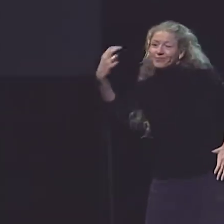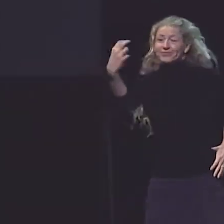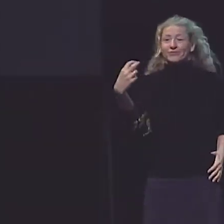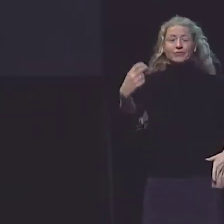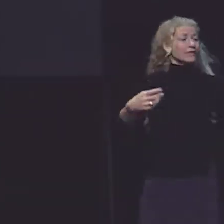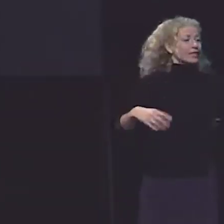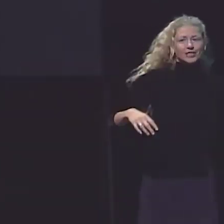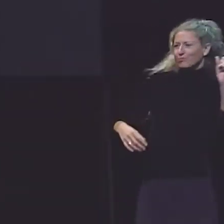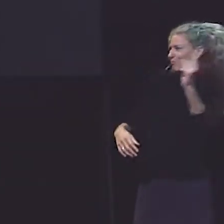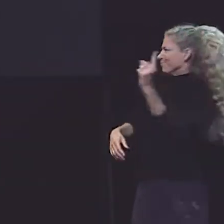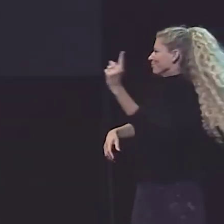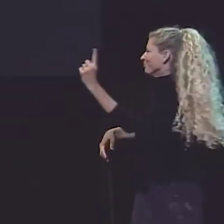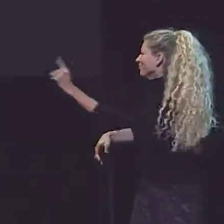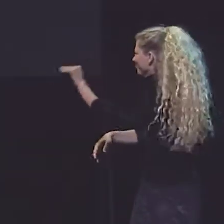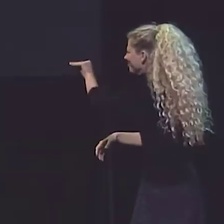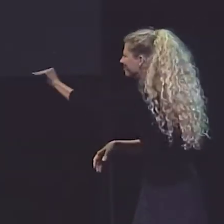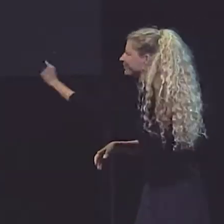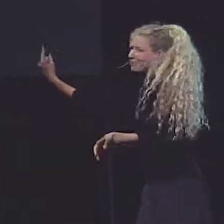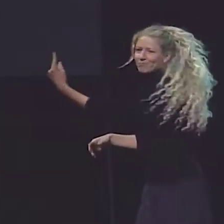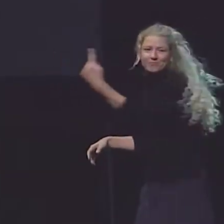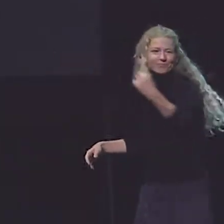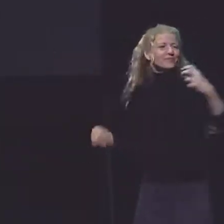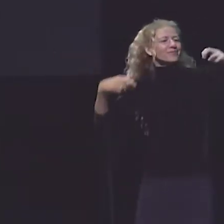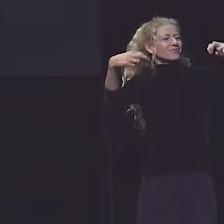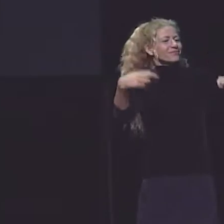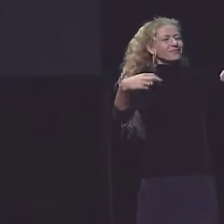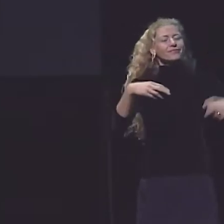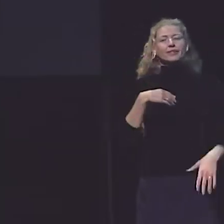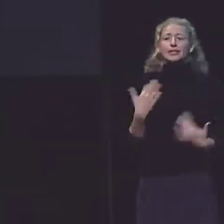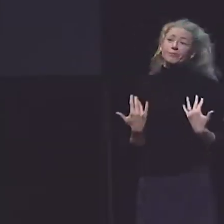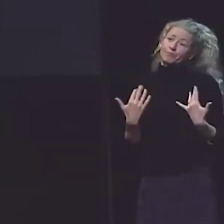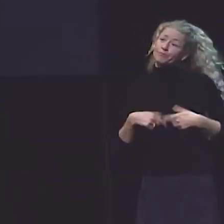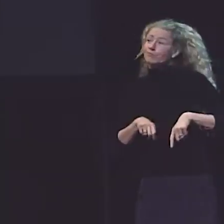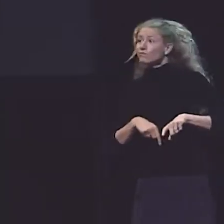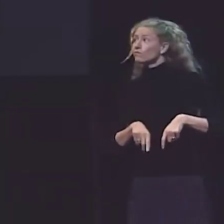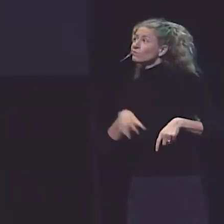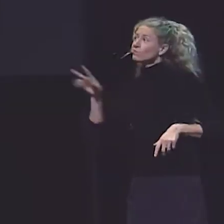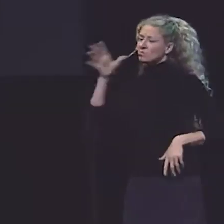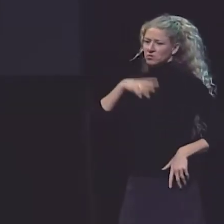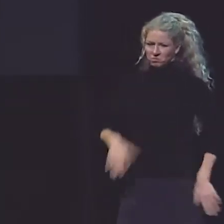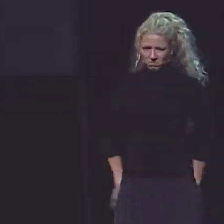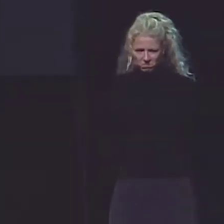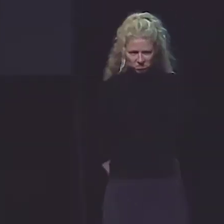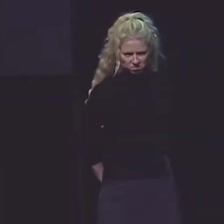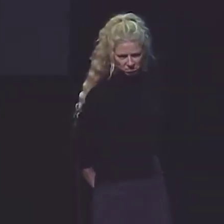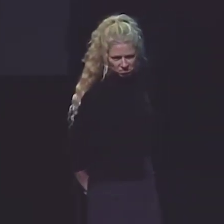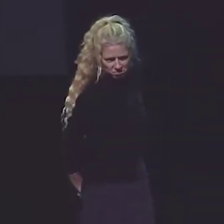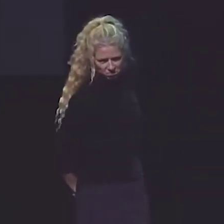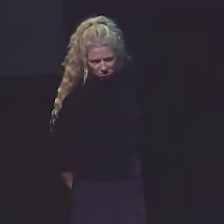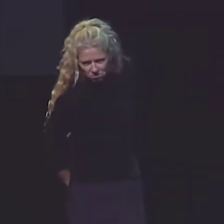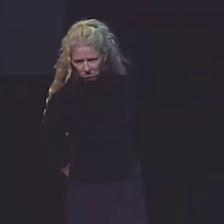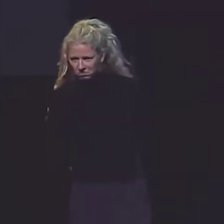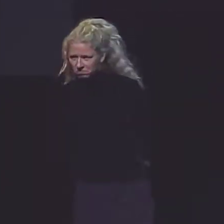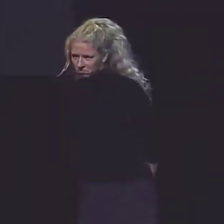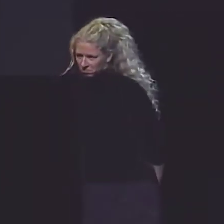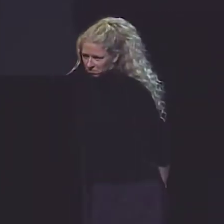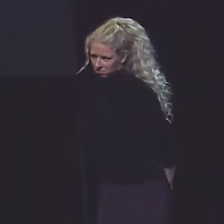UNTIL IT'S TIME TO LEAVE. ONE BY ONE, EVERYBODY TAKES THEIR TRAYS, AND WE HAVE TO WAIT, AND OF COURSE, WE'RE BEING MONITORED